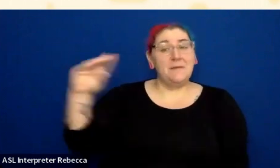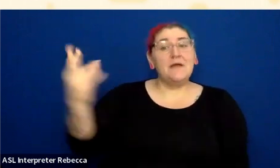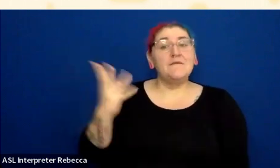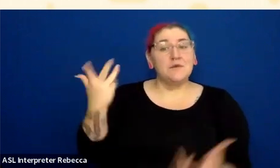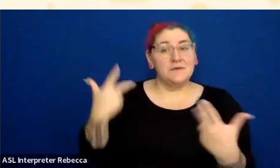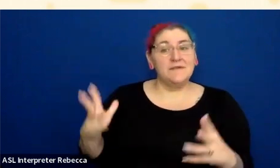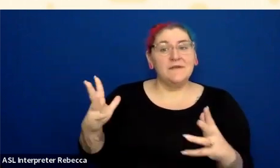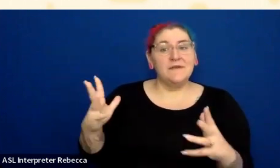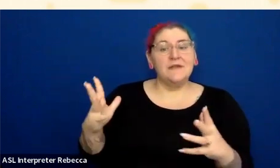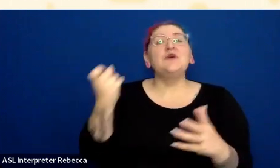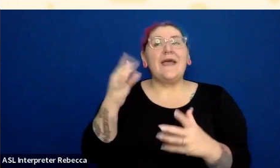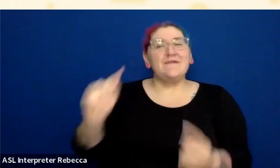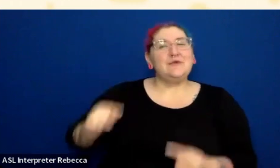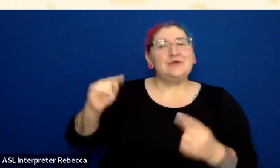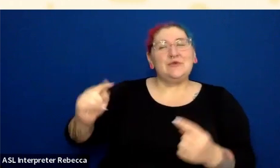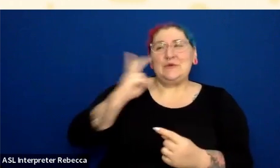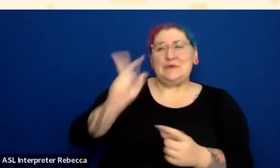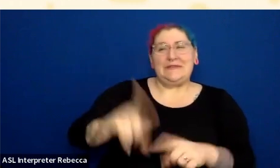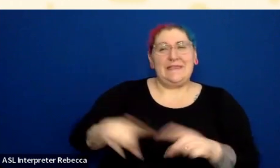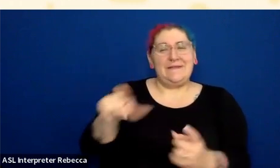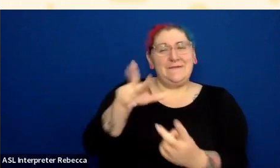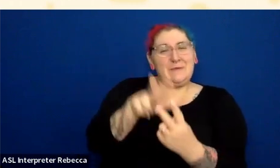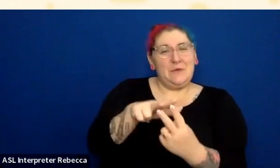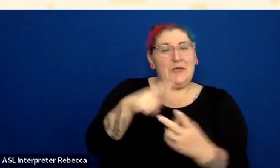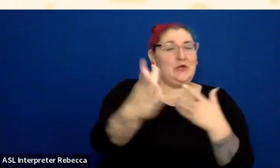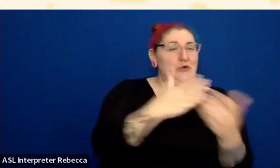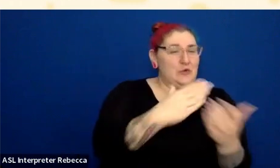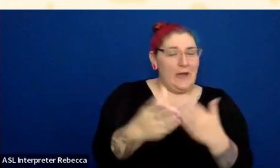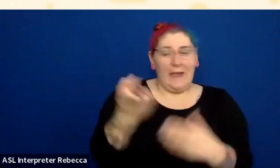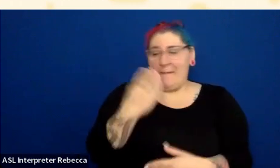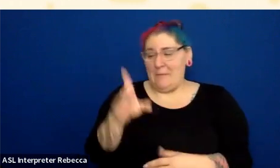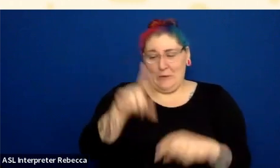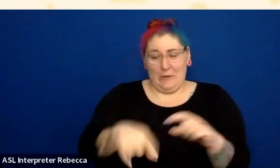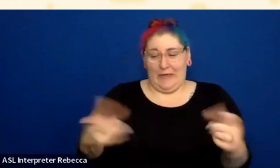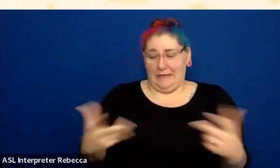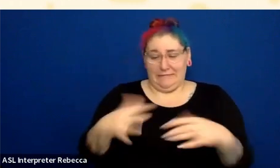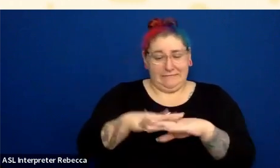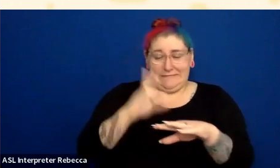this is a slide trying to simulate what that might be like for that person.